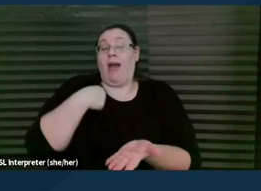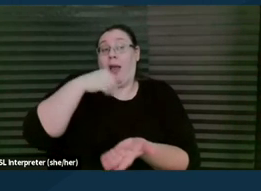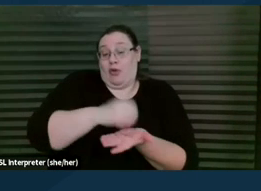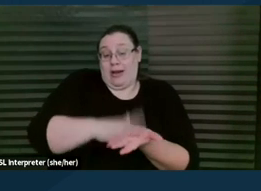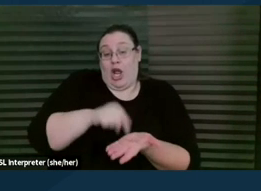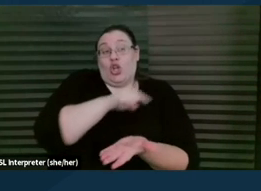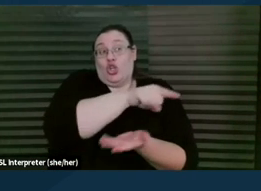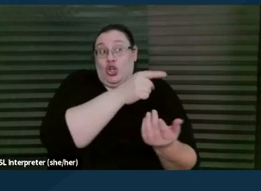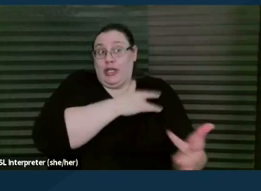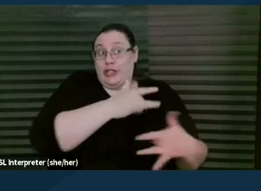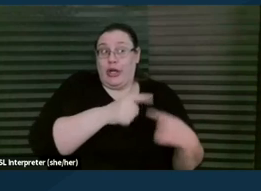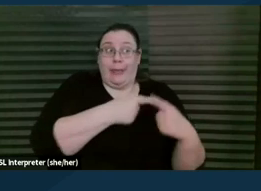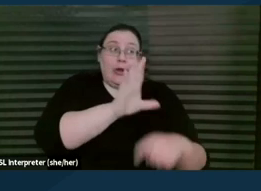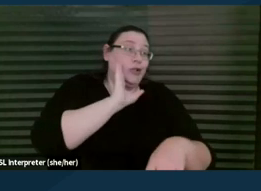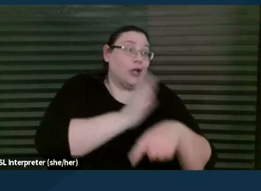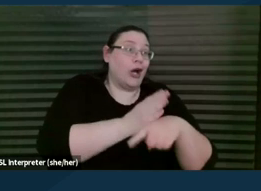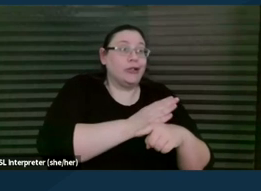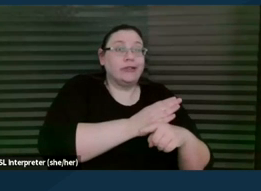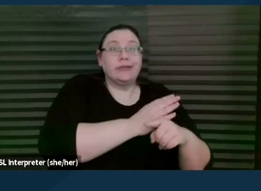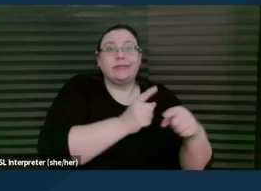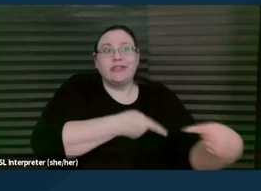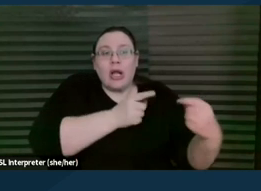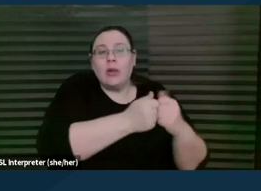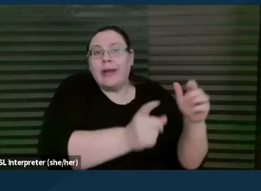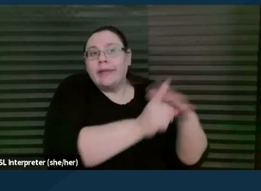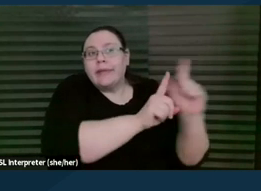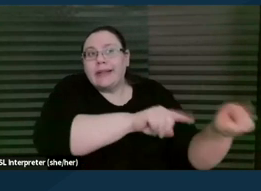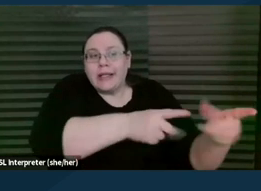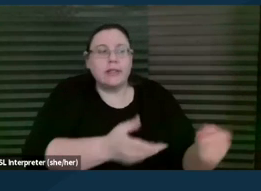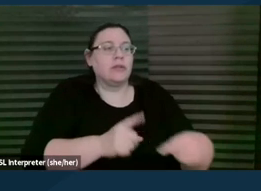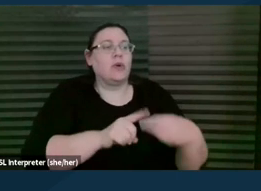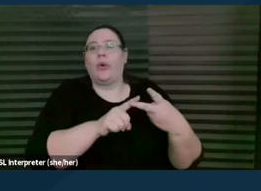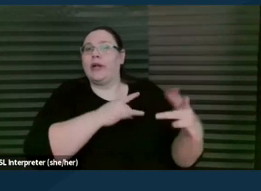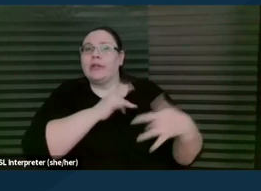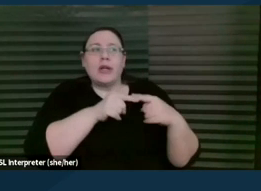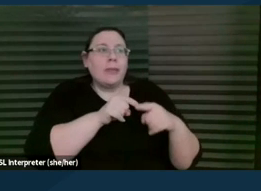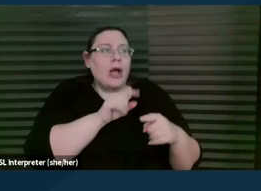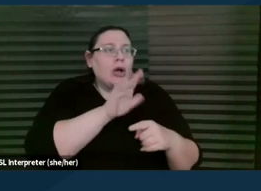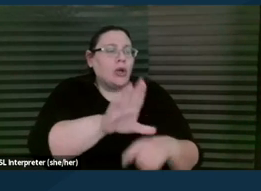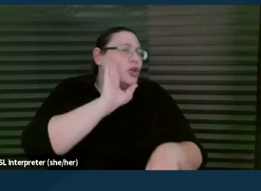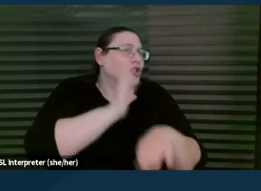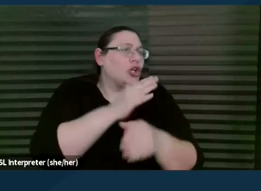you're concerned about the drop in her grades, you know, and just to make sure that we are reflecting back